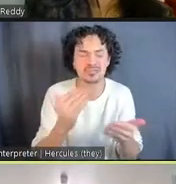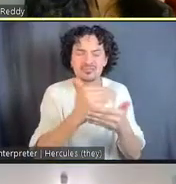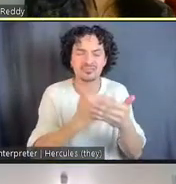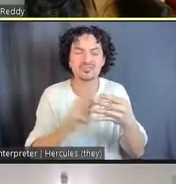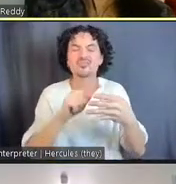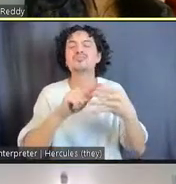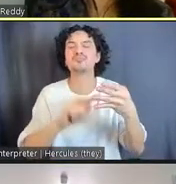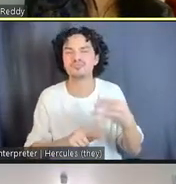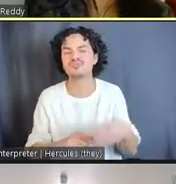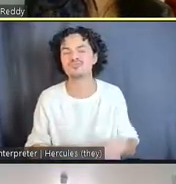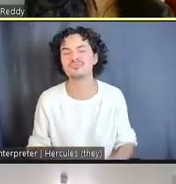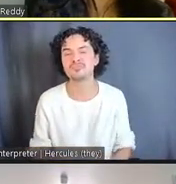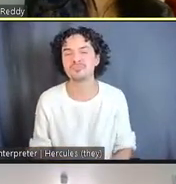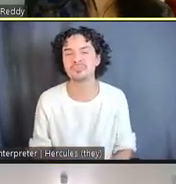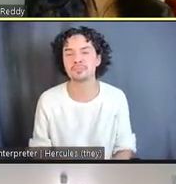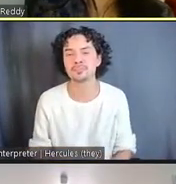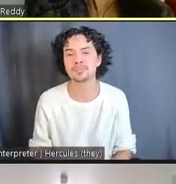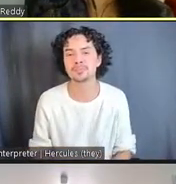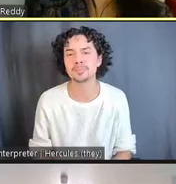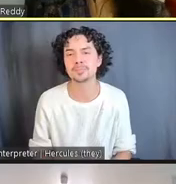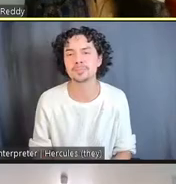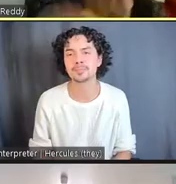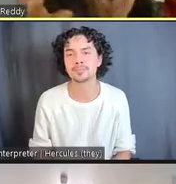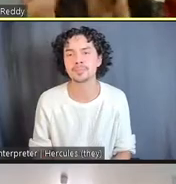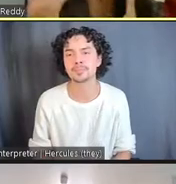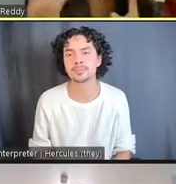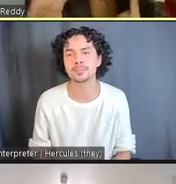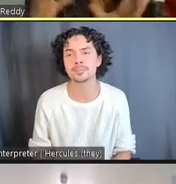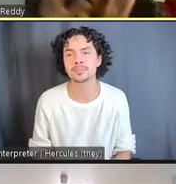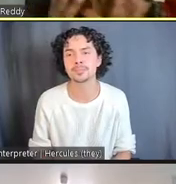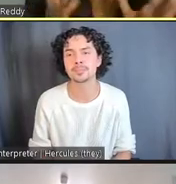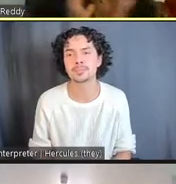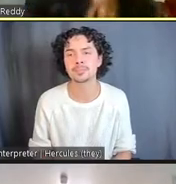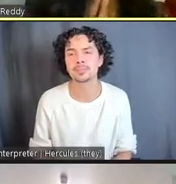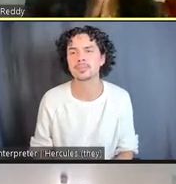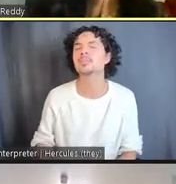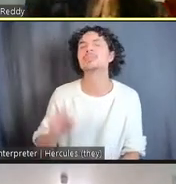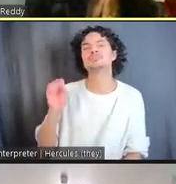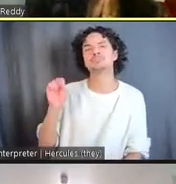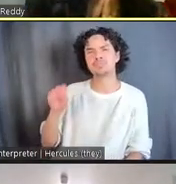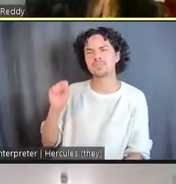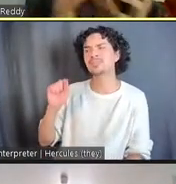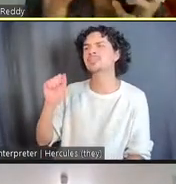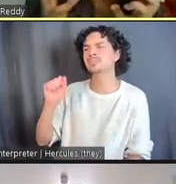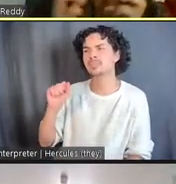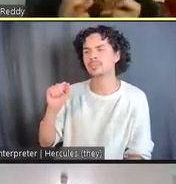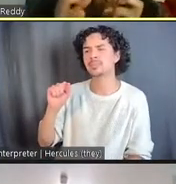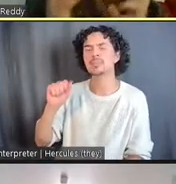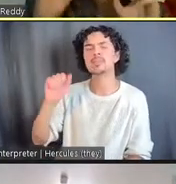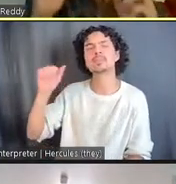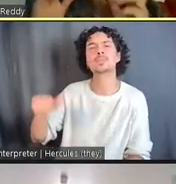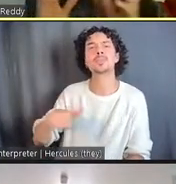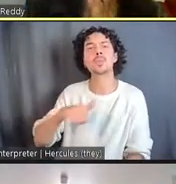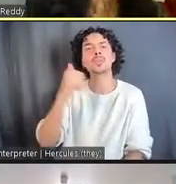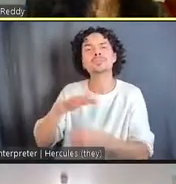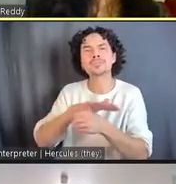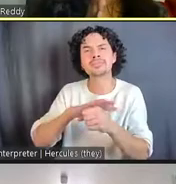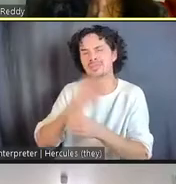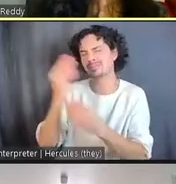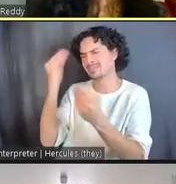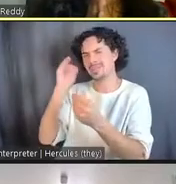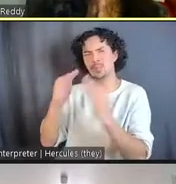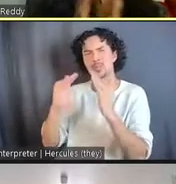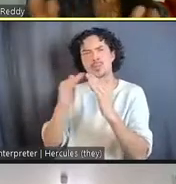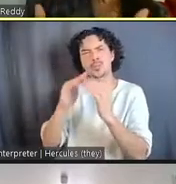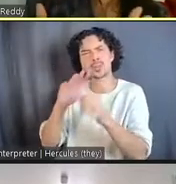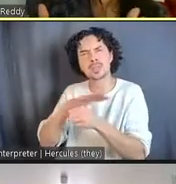And besides thinking about community space, there are also different types of